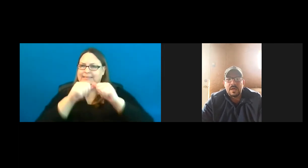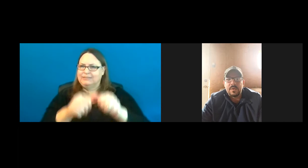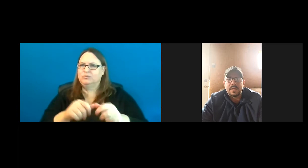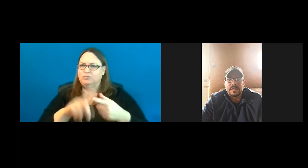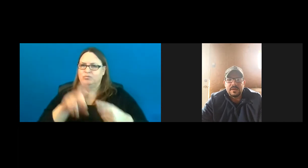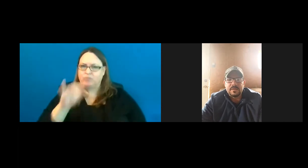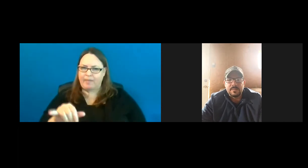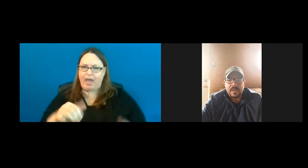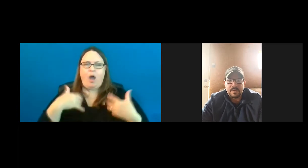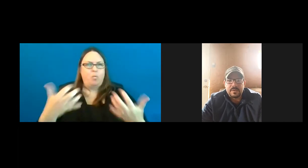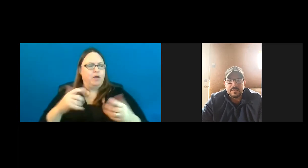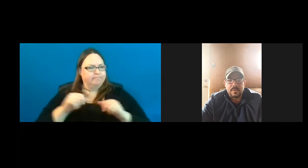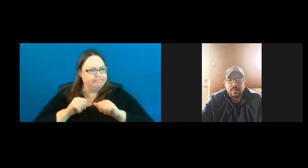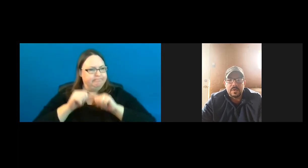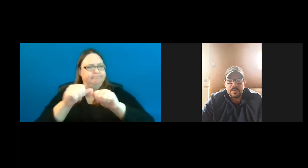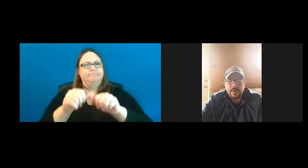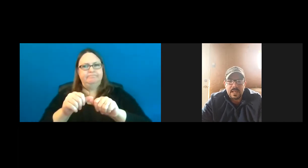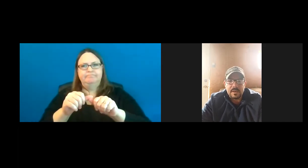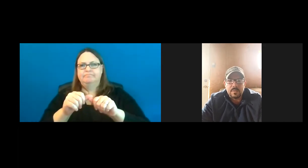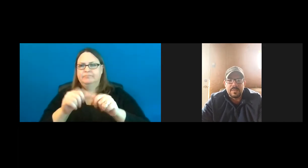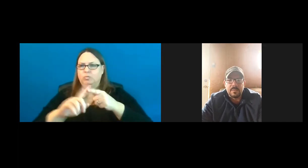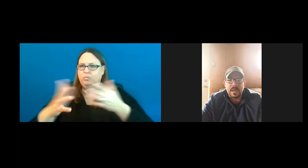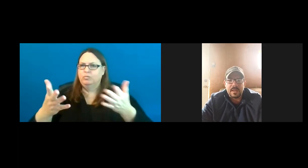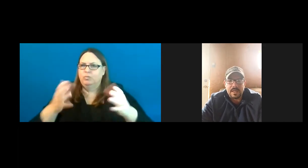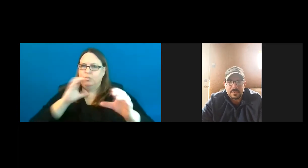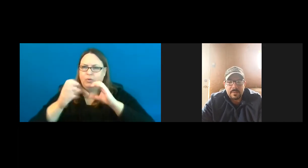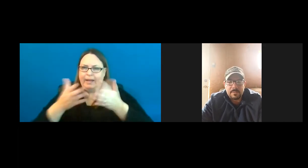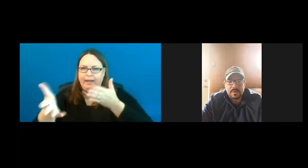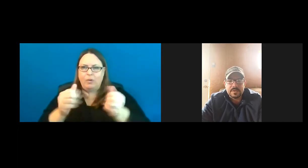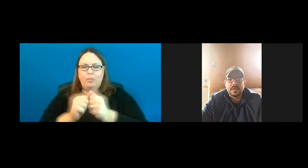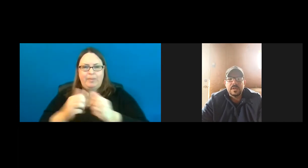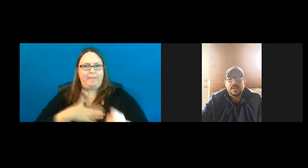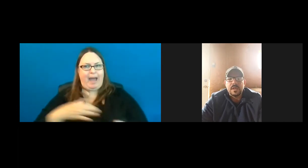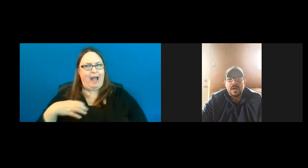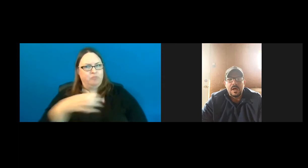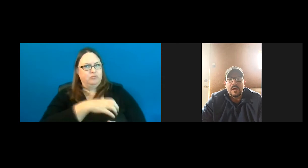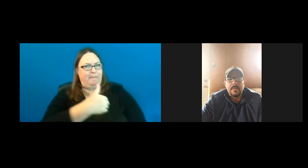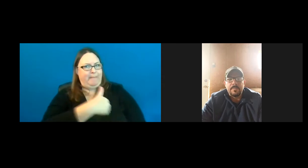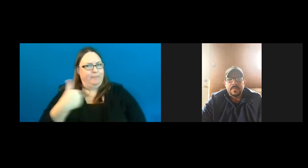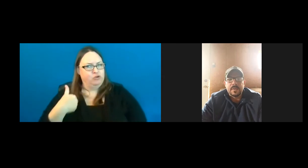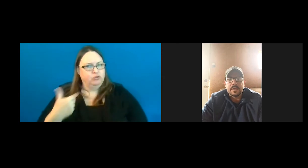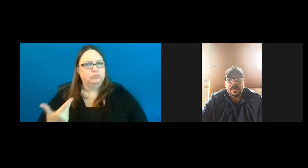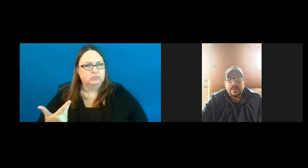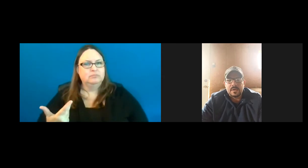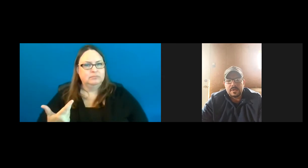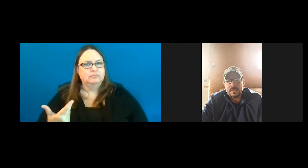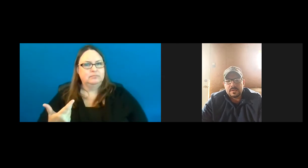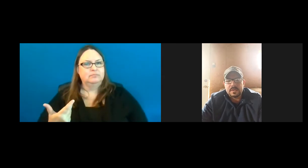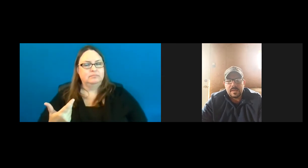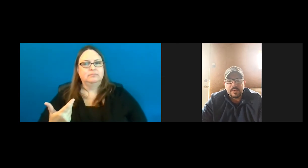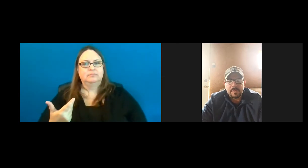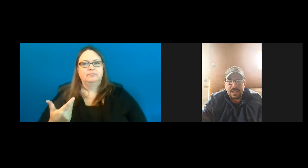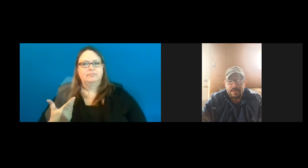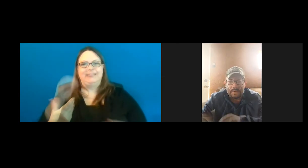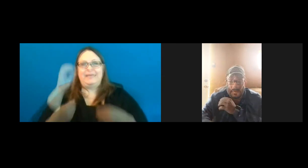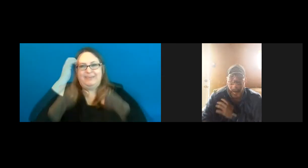I want to continue to be able to communicate with my council members to give people answers.